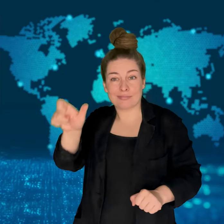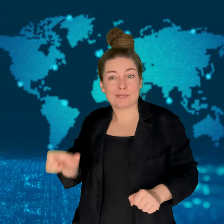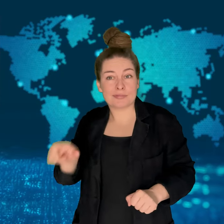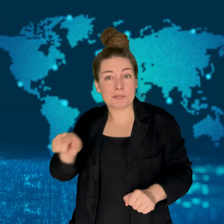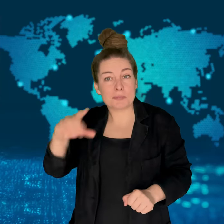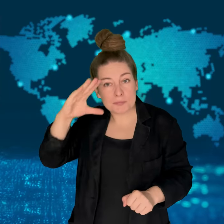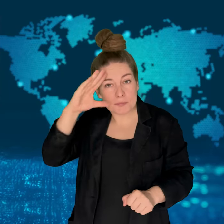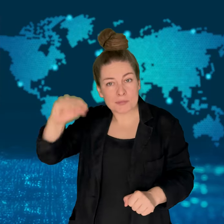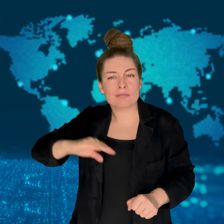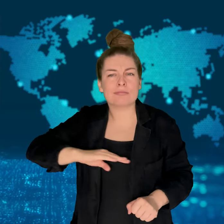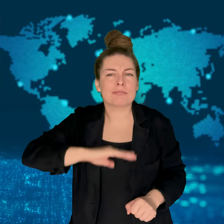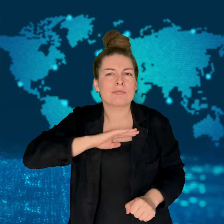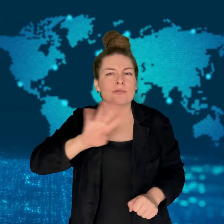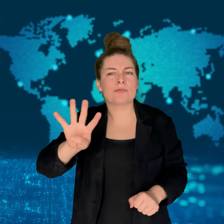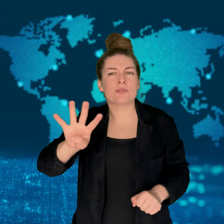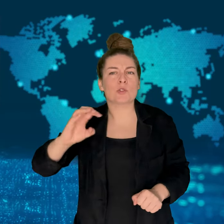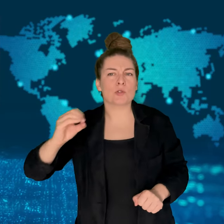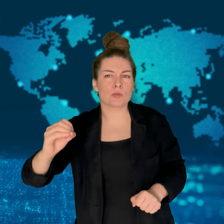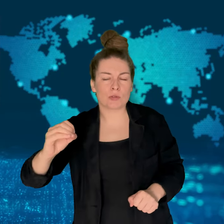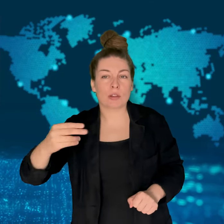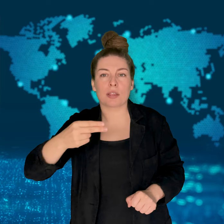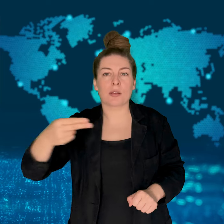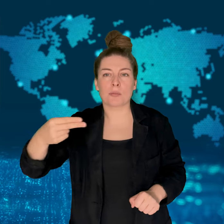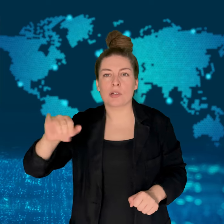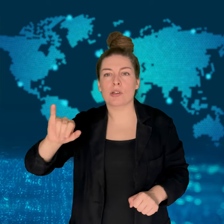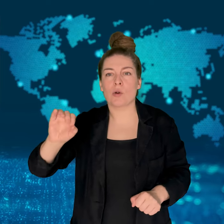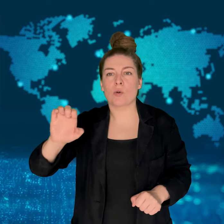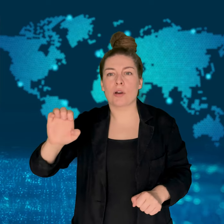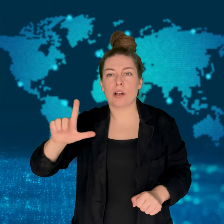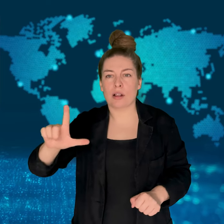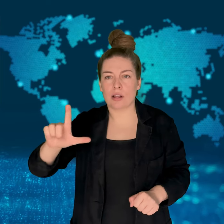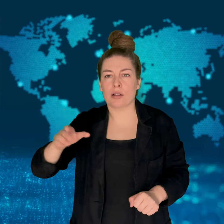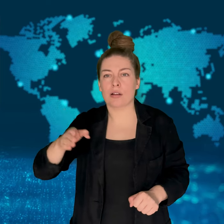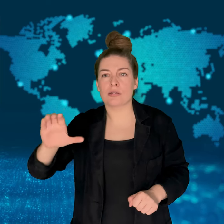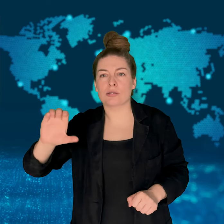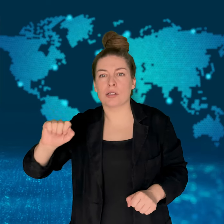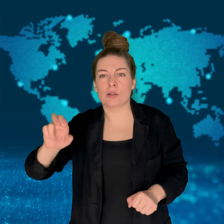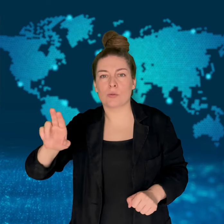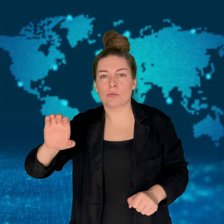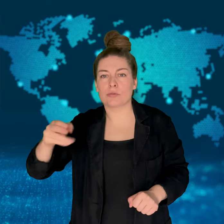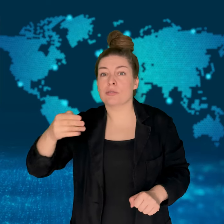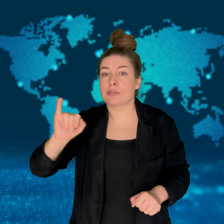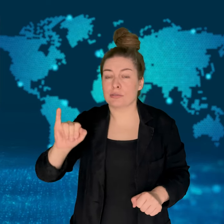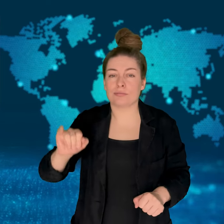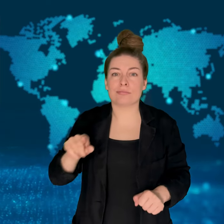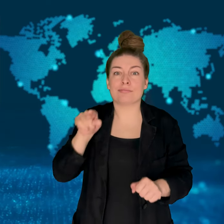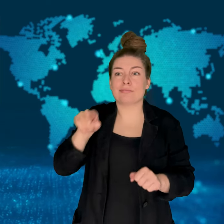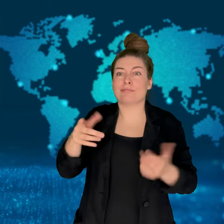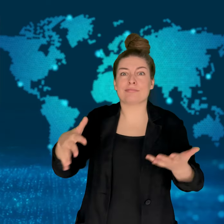The stabbing suspect has been identified as 40-year-old Joel Cauchi.